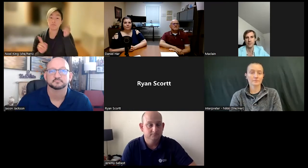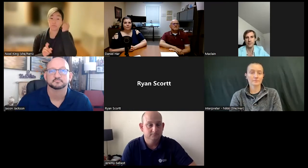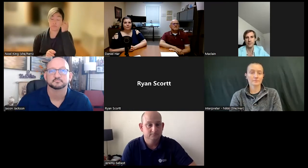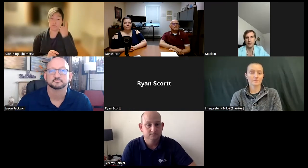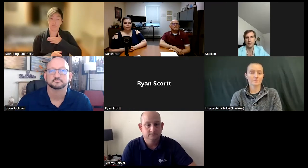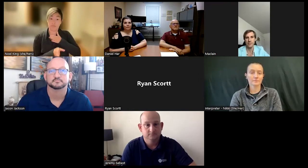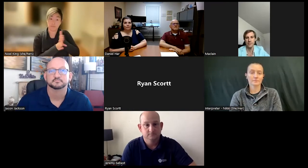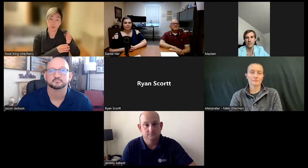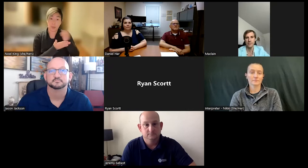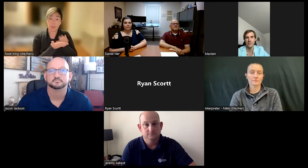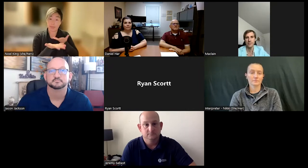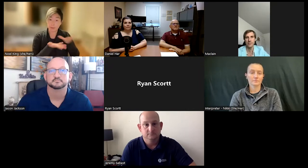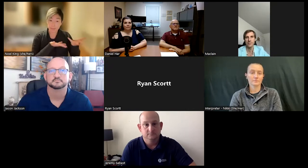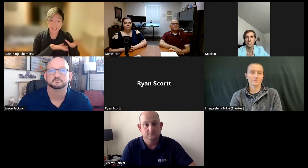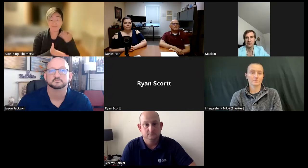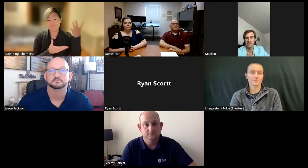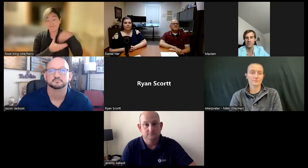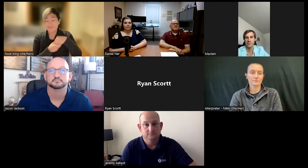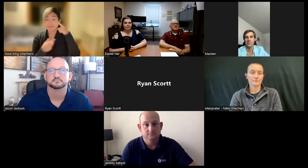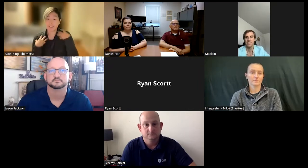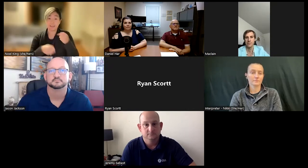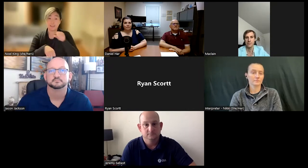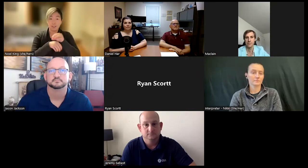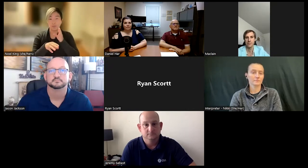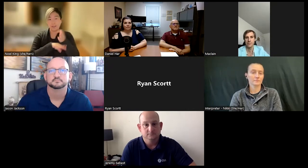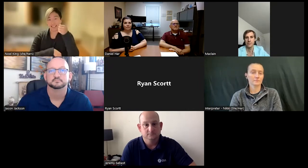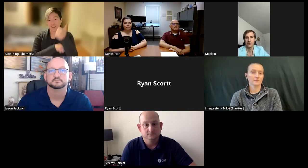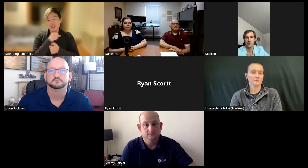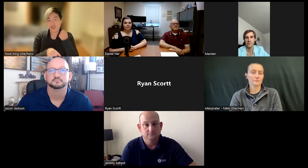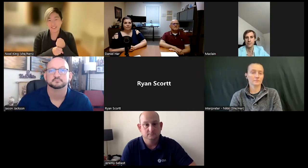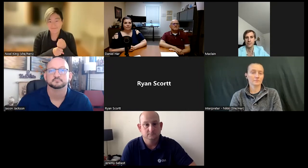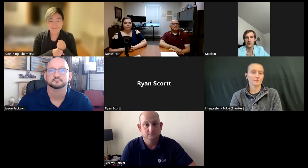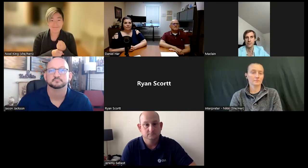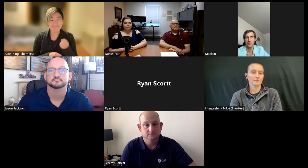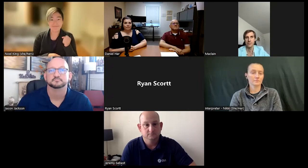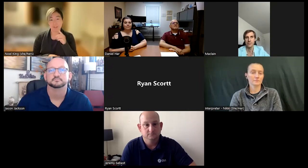I've been here for about a year. My major was in art therapy. I've been